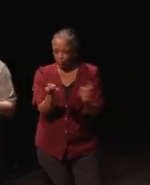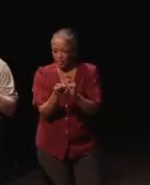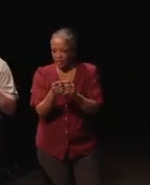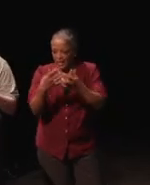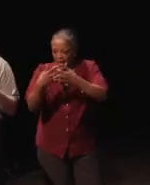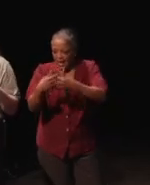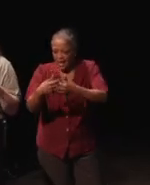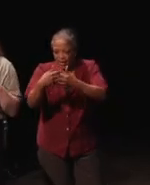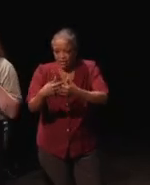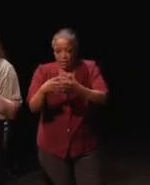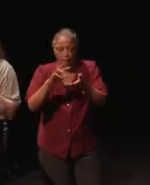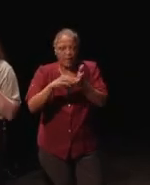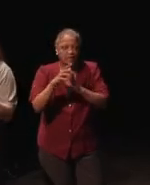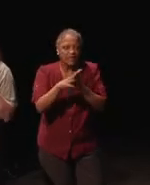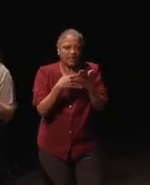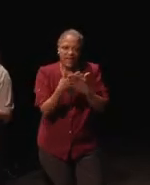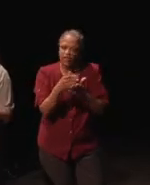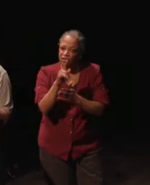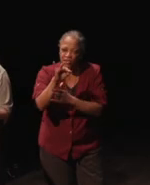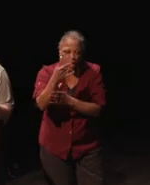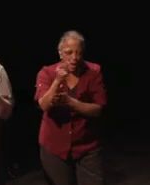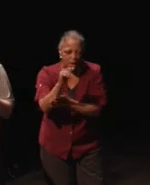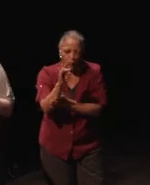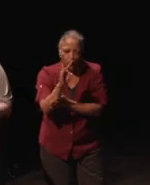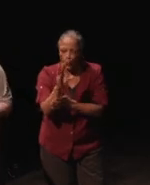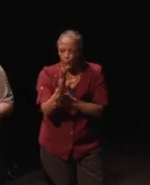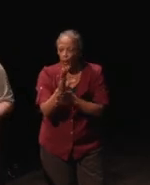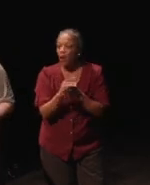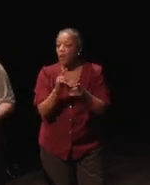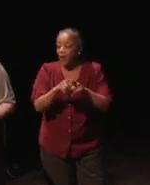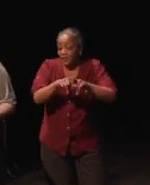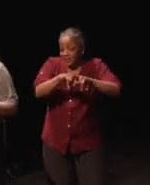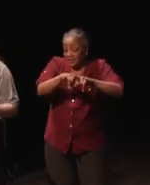That nano schedule was super, super tight. At the same point in time I had